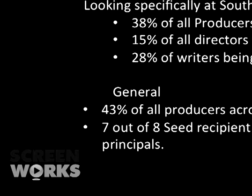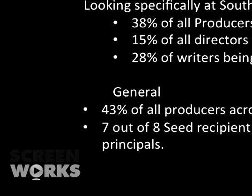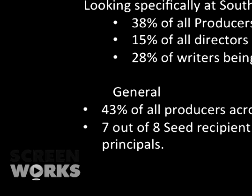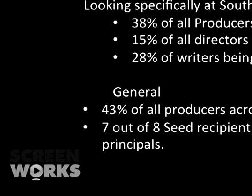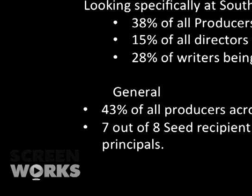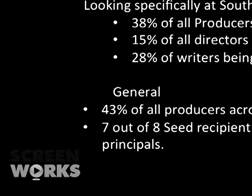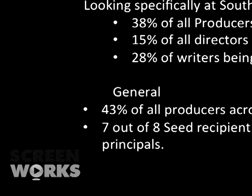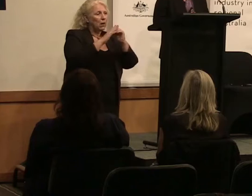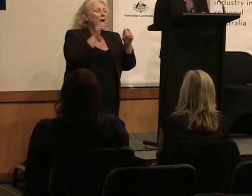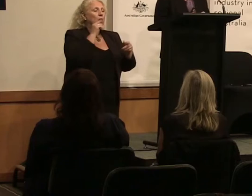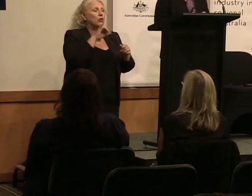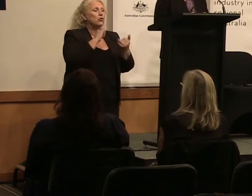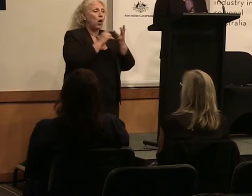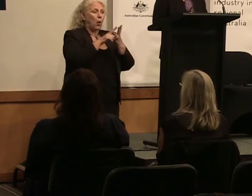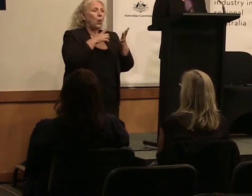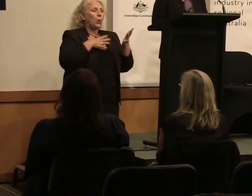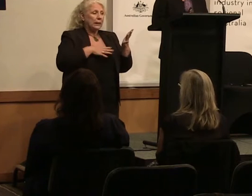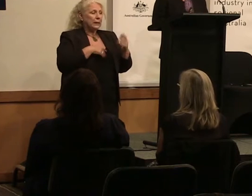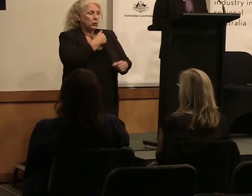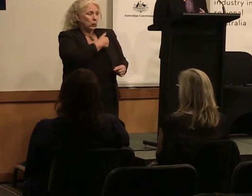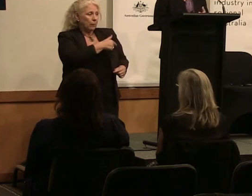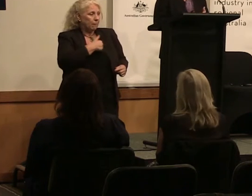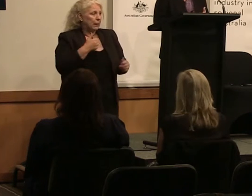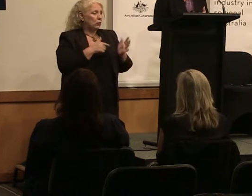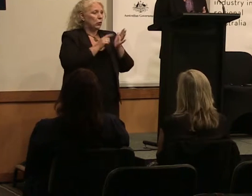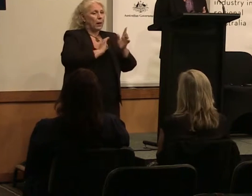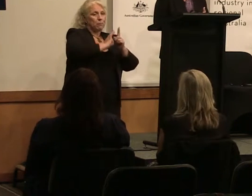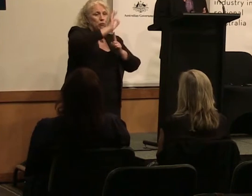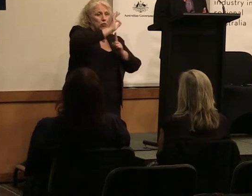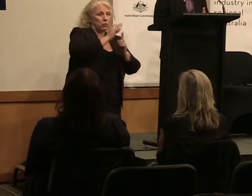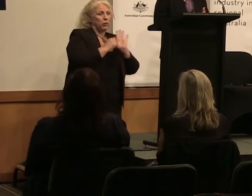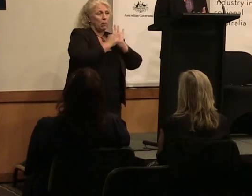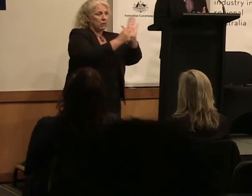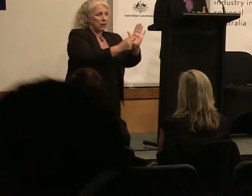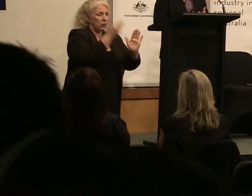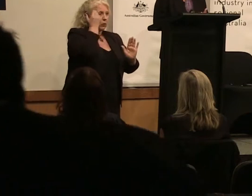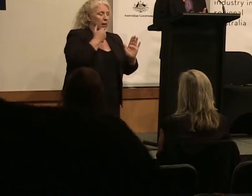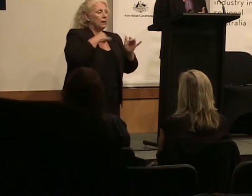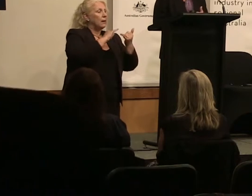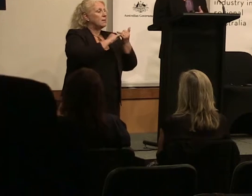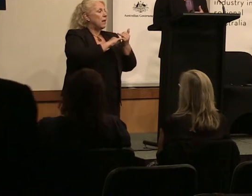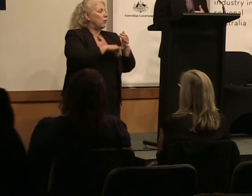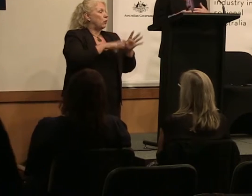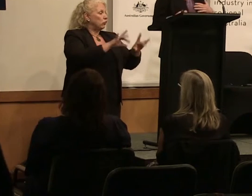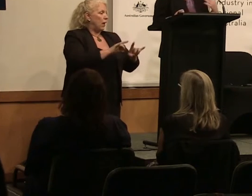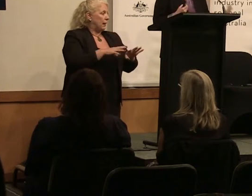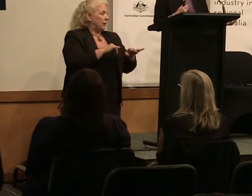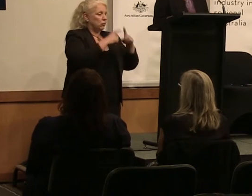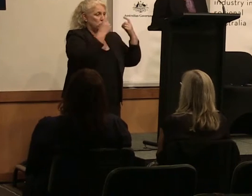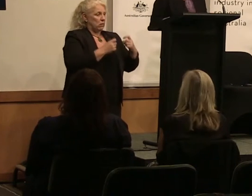necessary that we commit to improve the representation of women in the South Australia screen industry. In every industry it's a